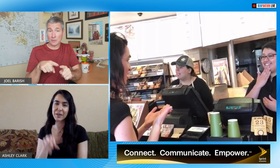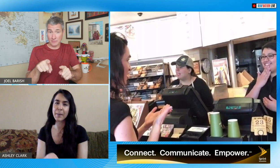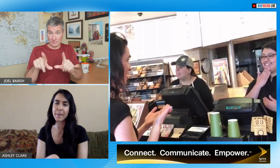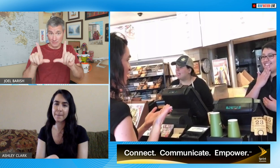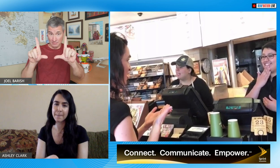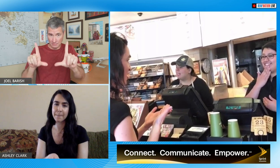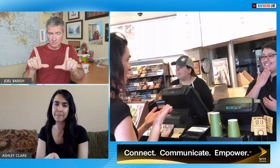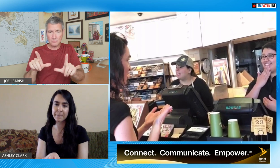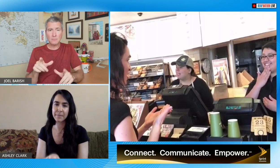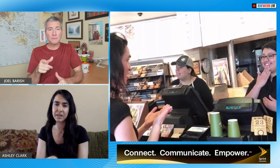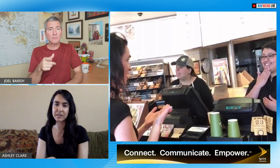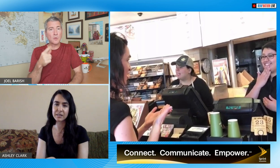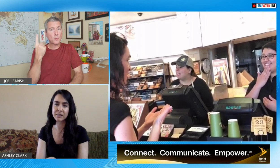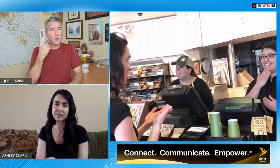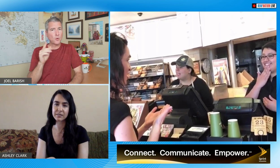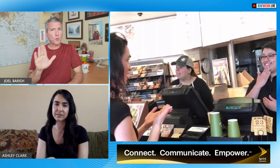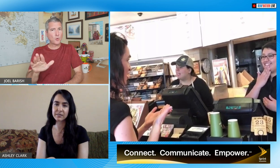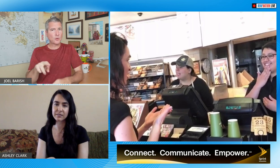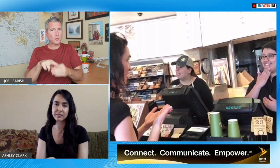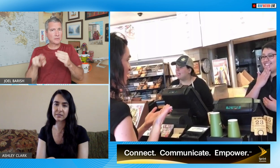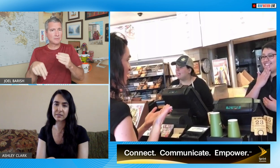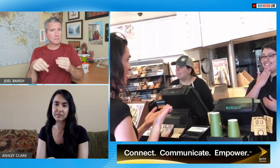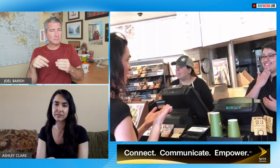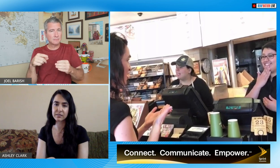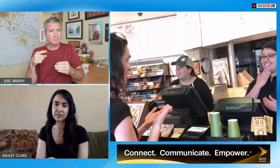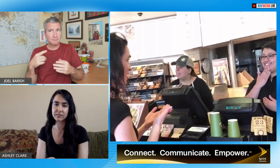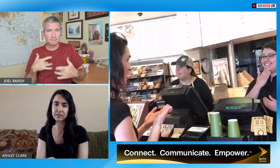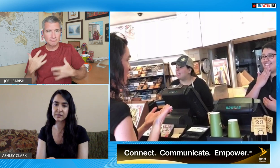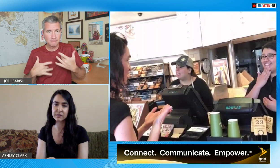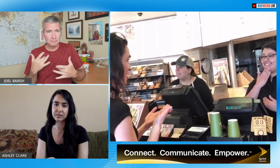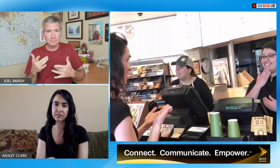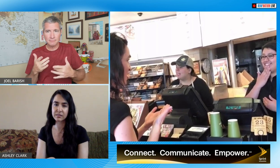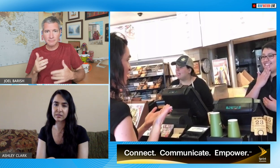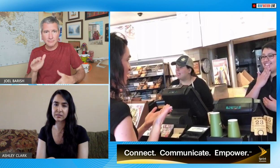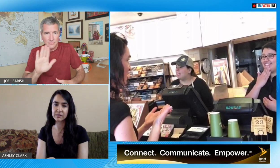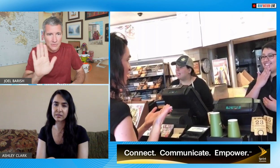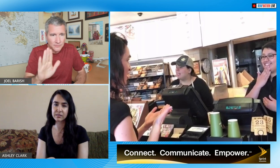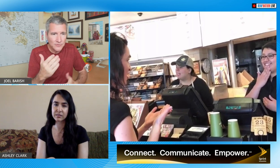well you know you post something like this I wonder what's the result you know